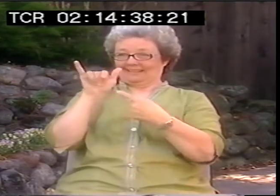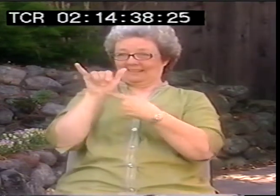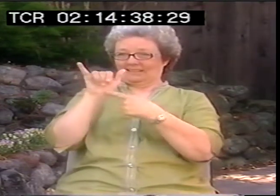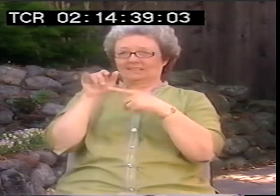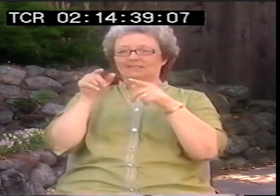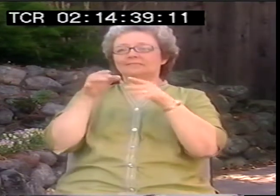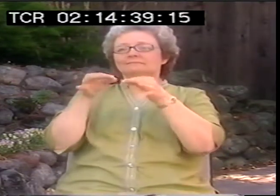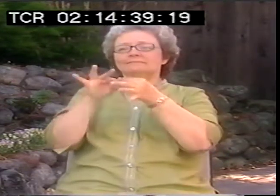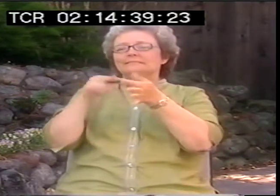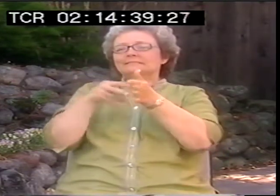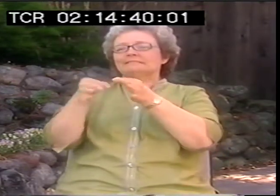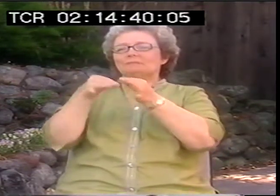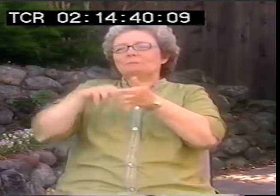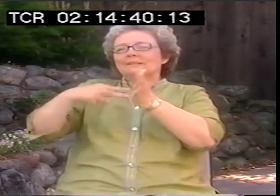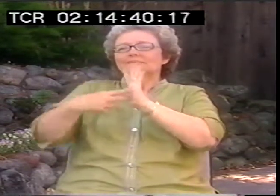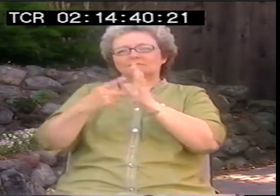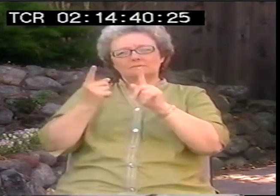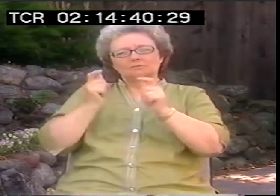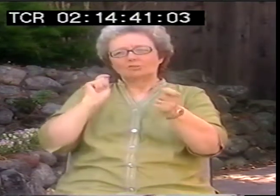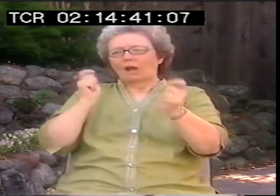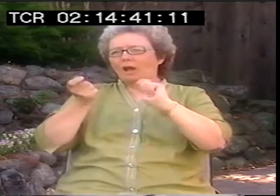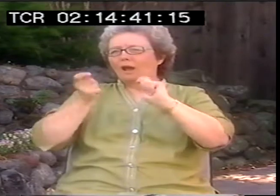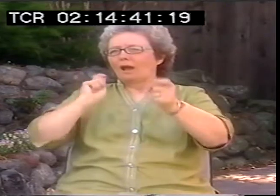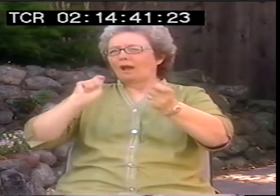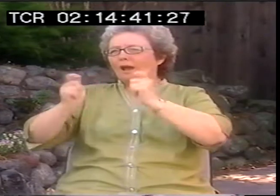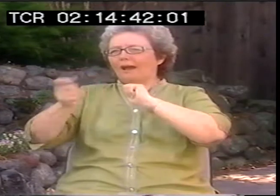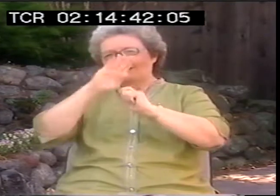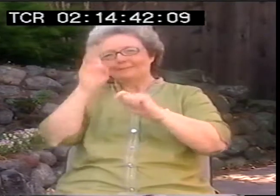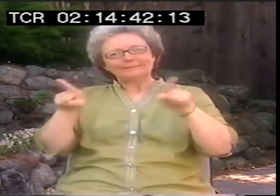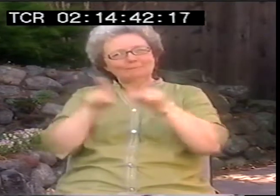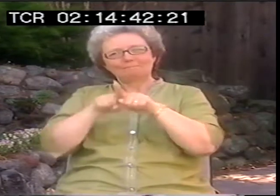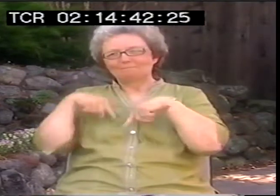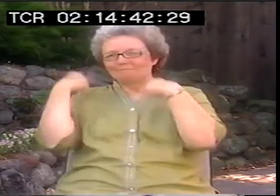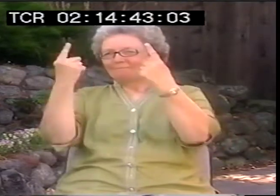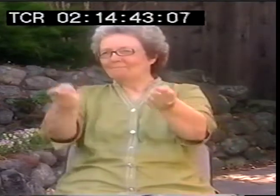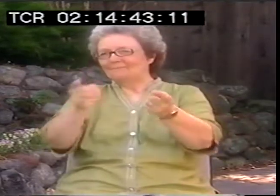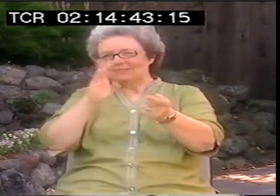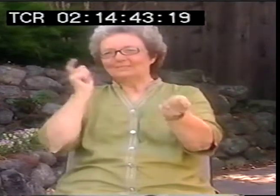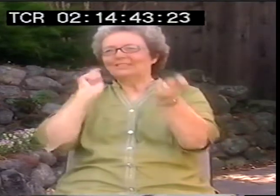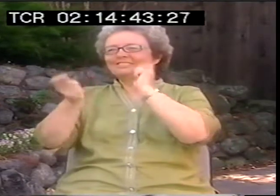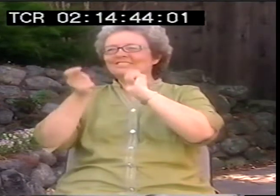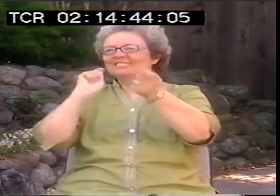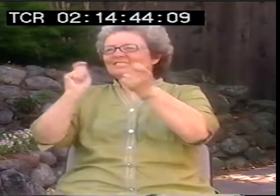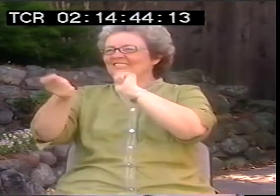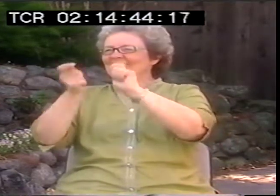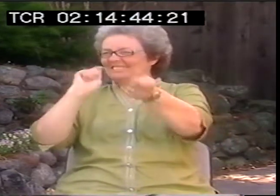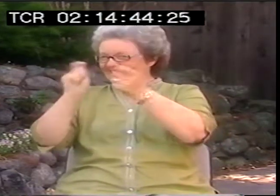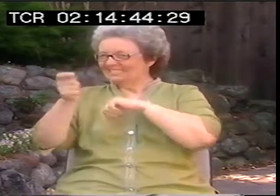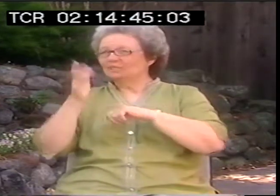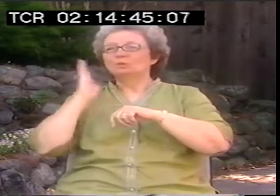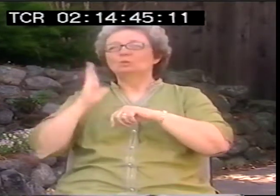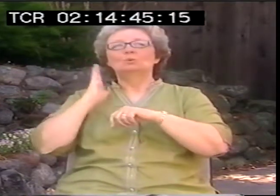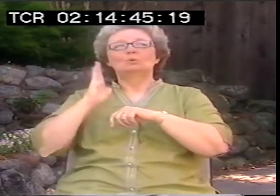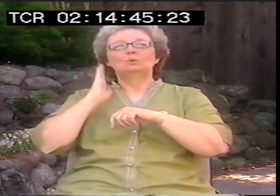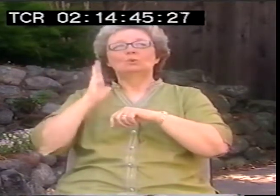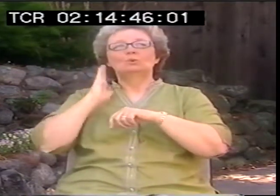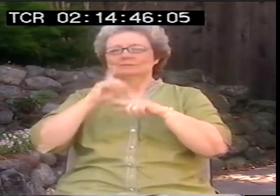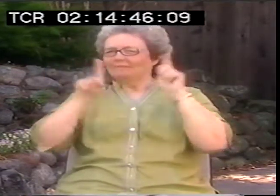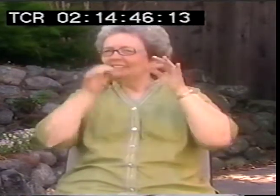now the word disability, you know that definition has flexed over time. It has not remain static. It's always in flux.